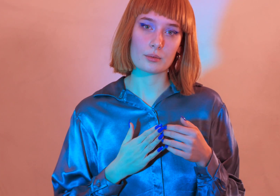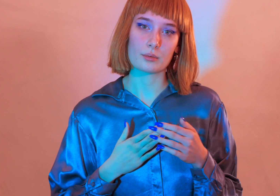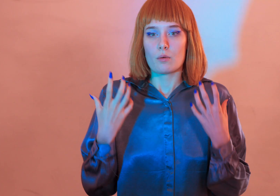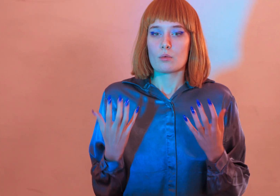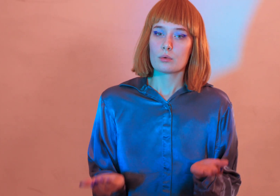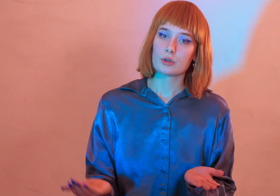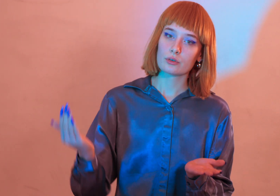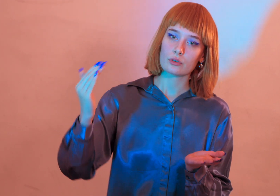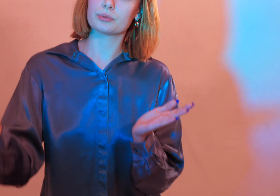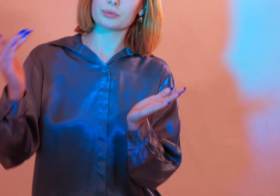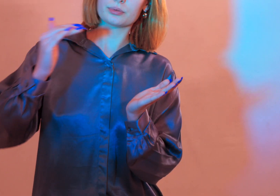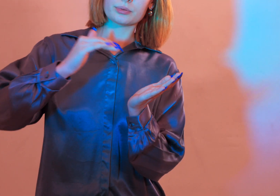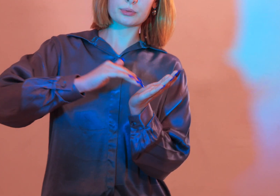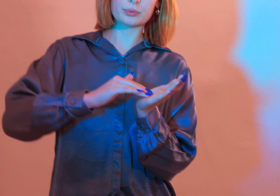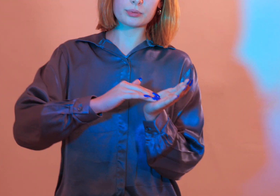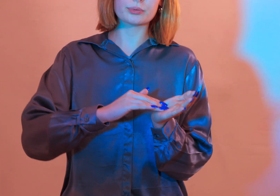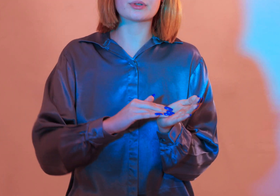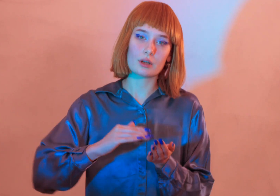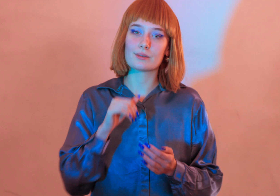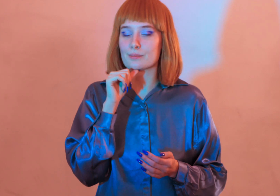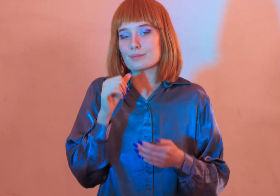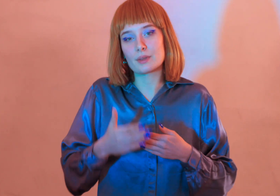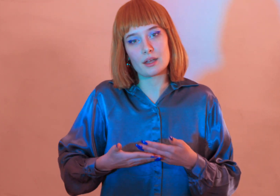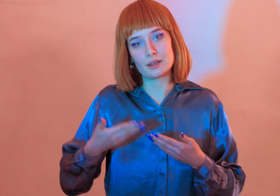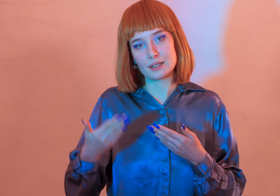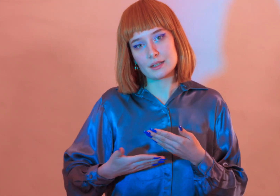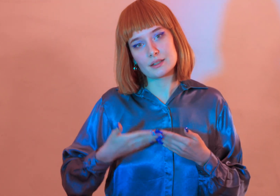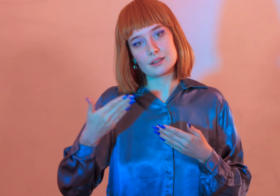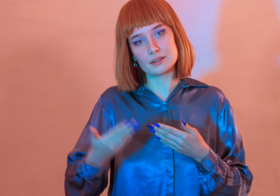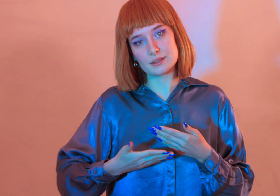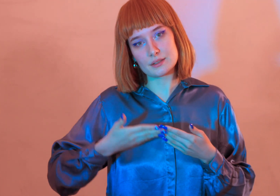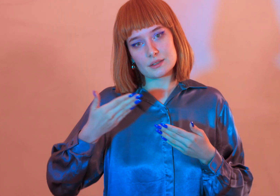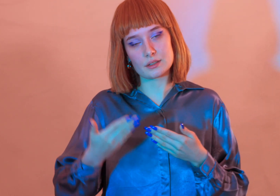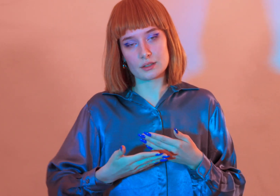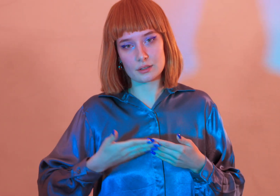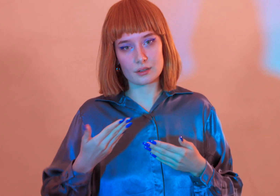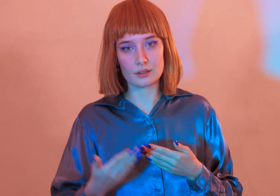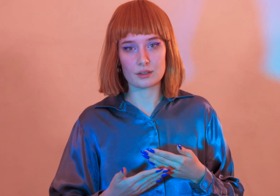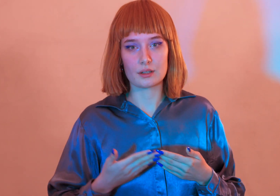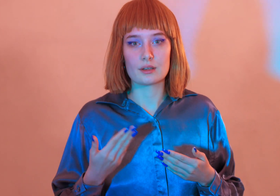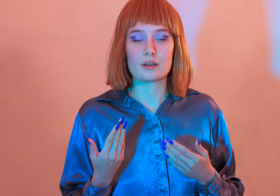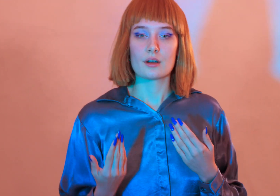oh, i know that it won’t be easy i wanna reset